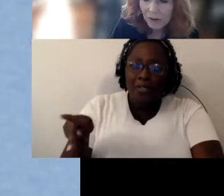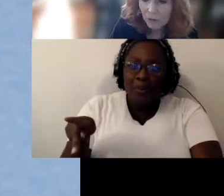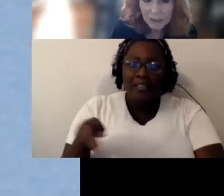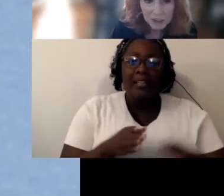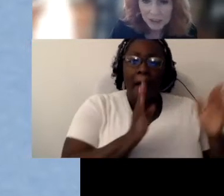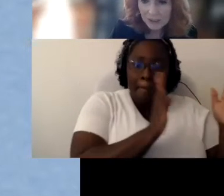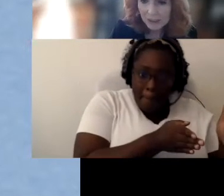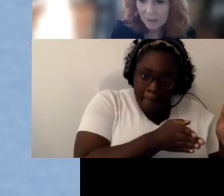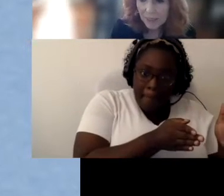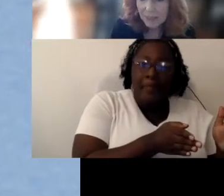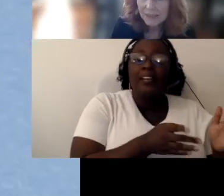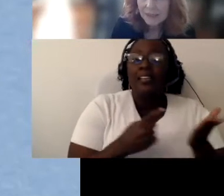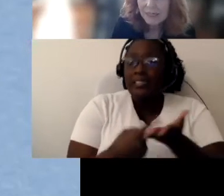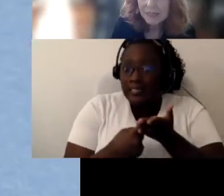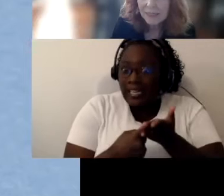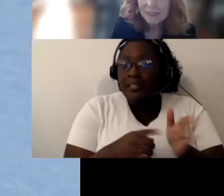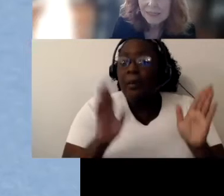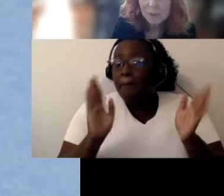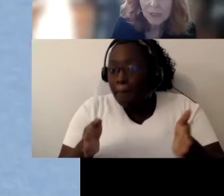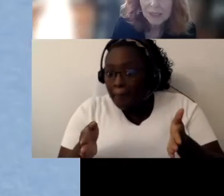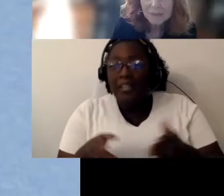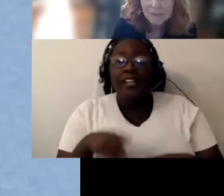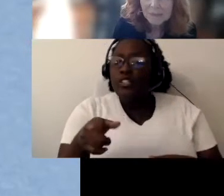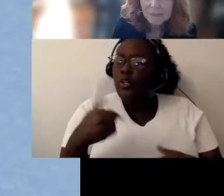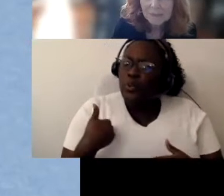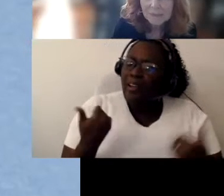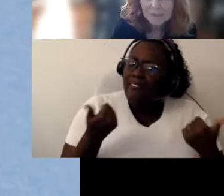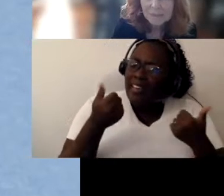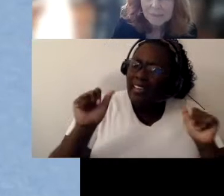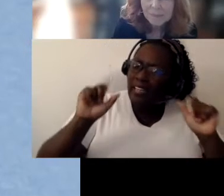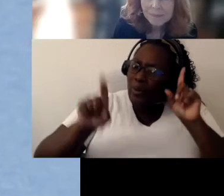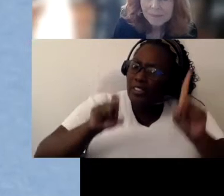have questions about it Anything at this point